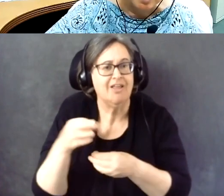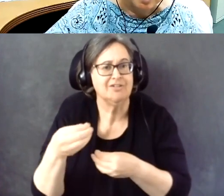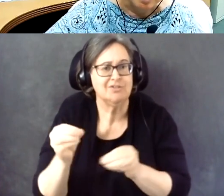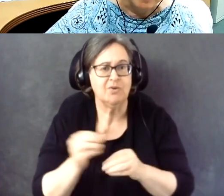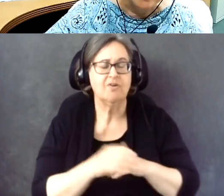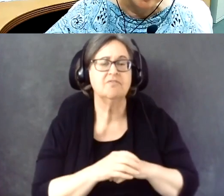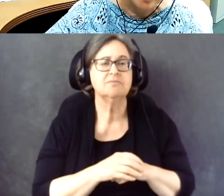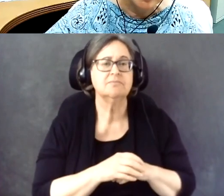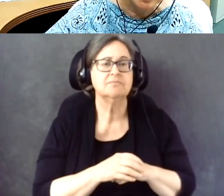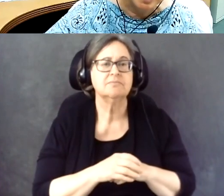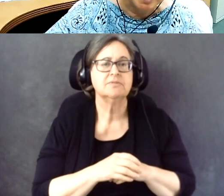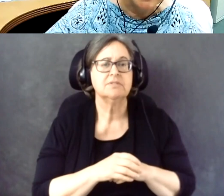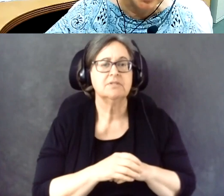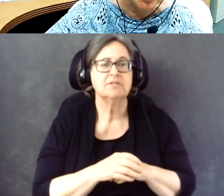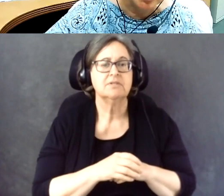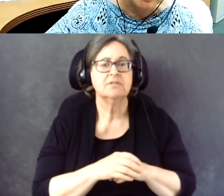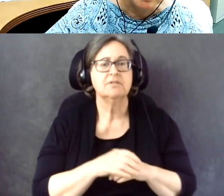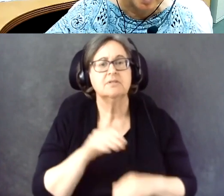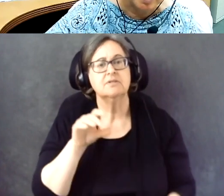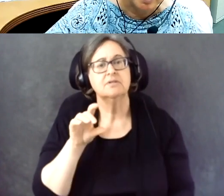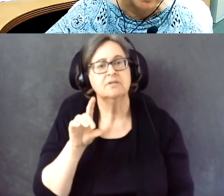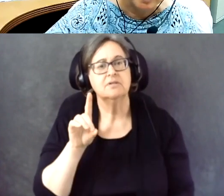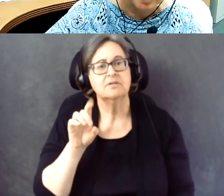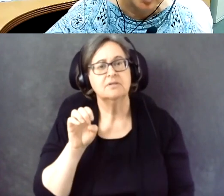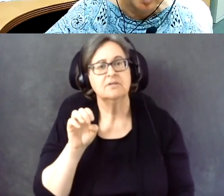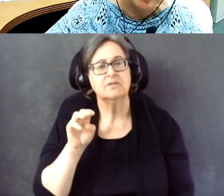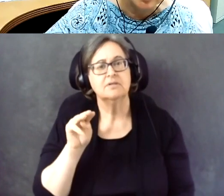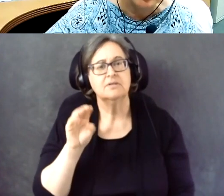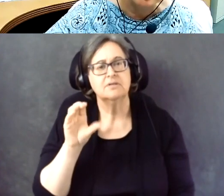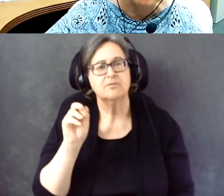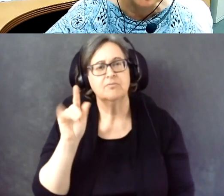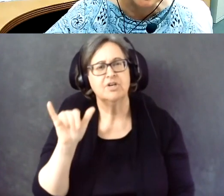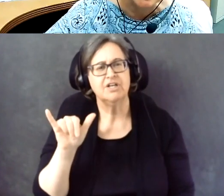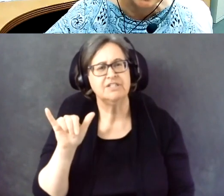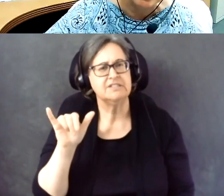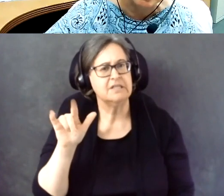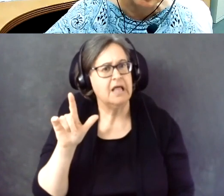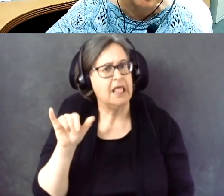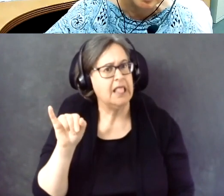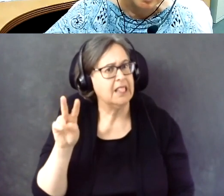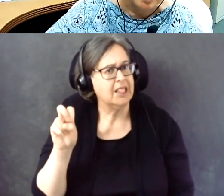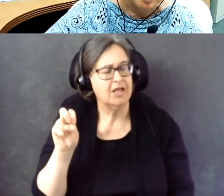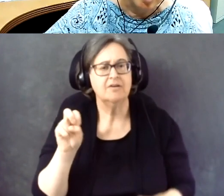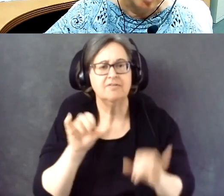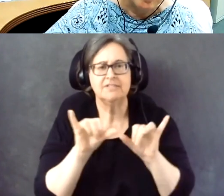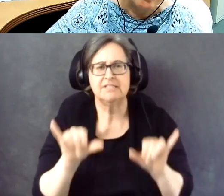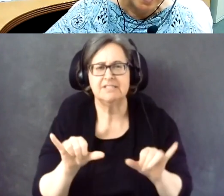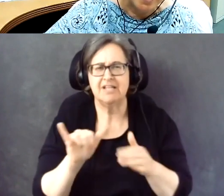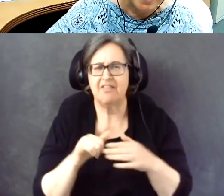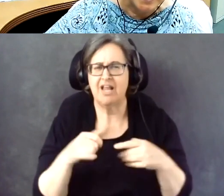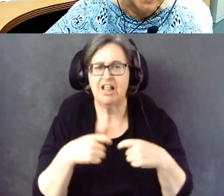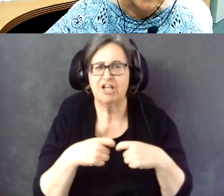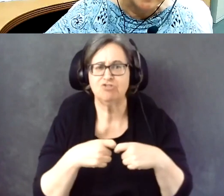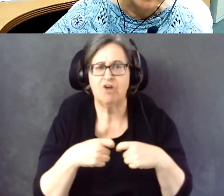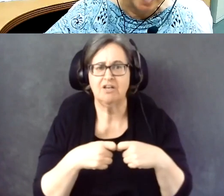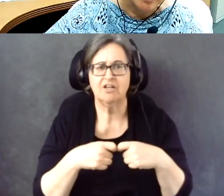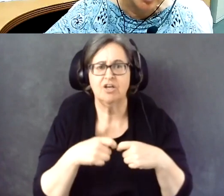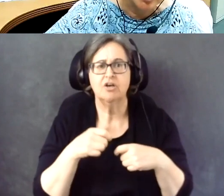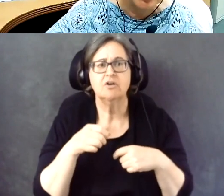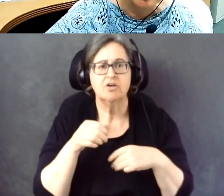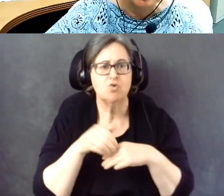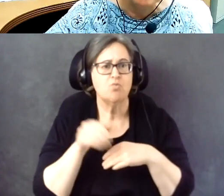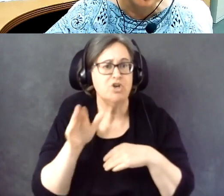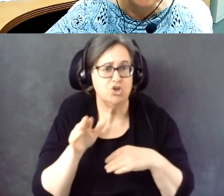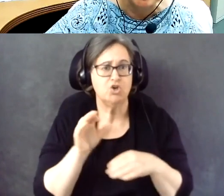The democracy live system, the electronic return works there by actually simply moving